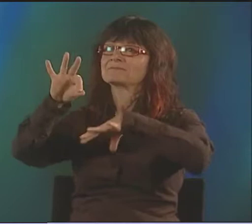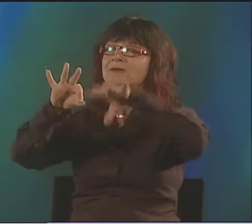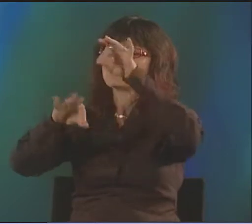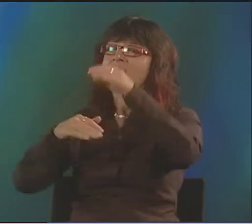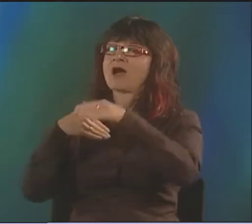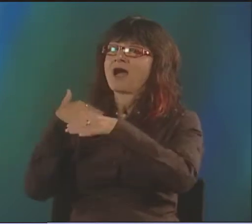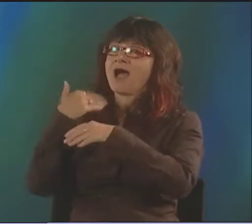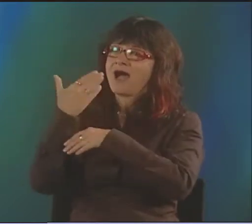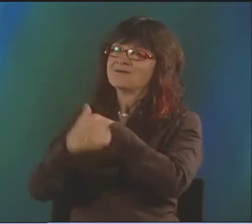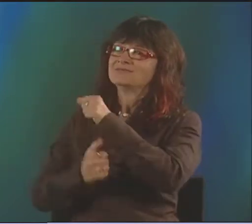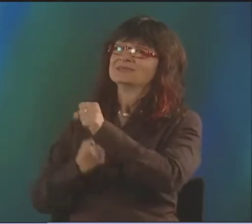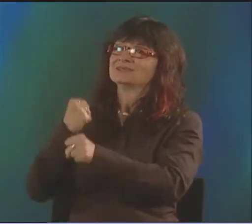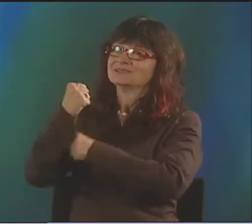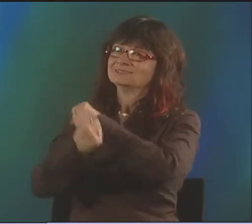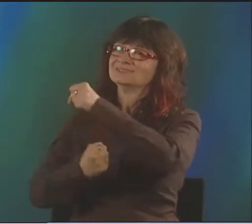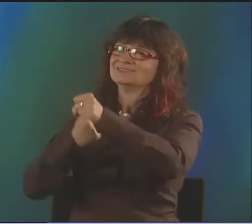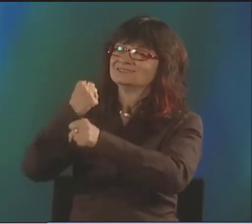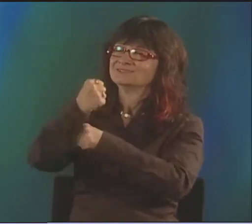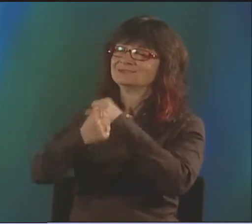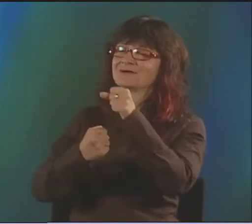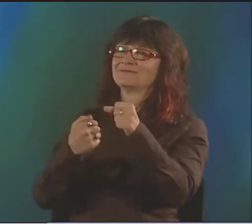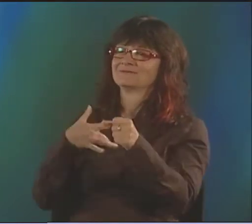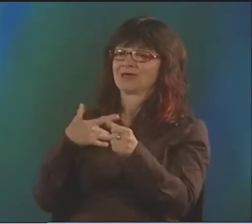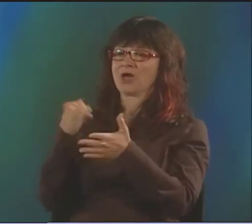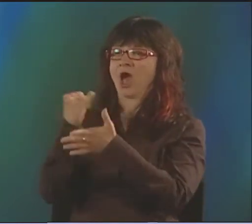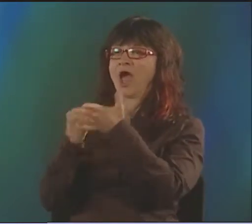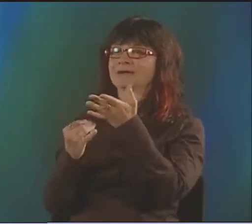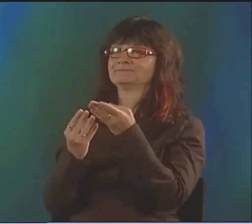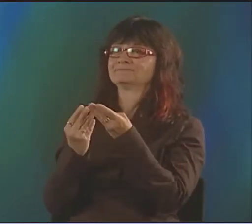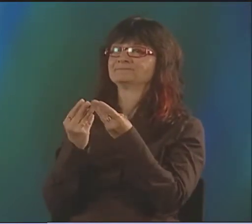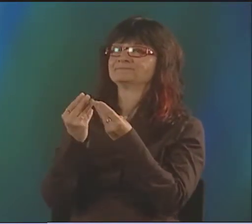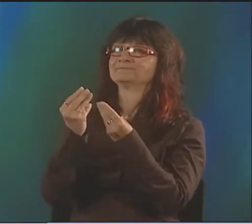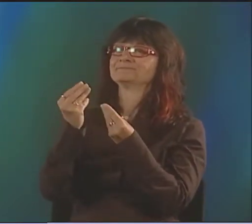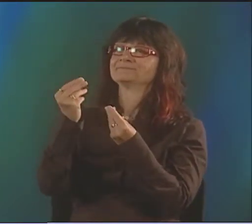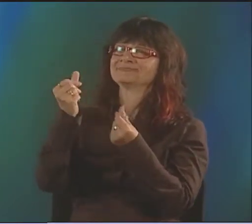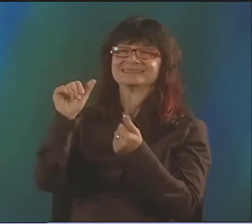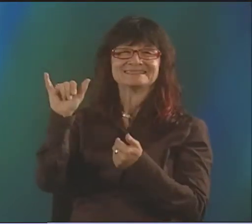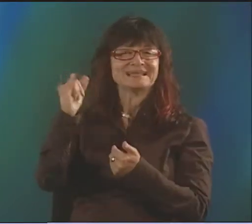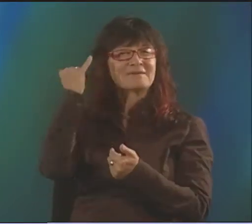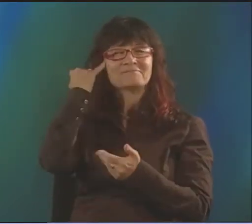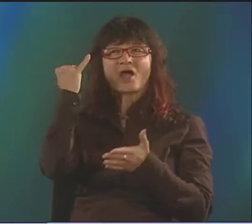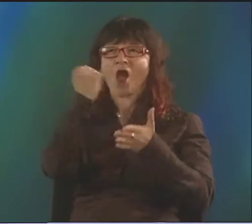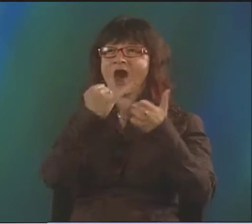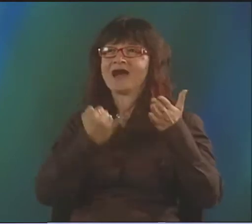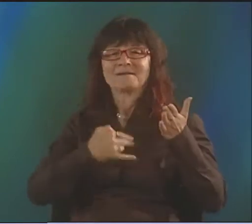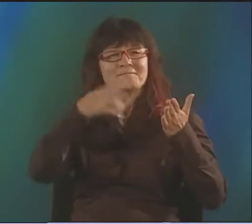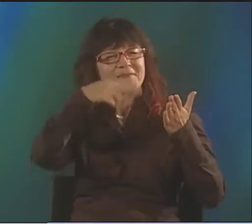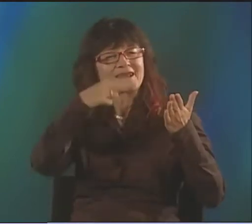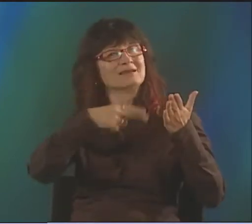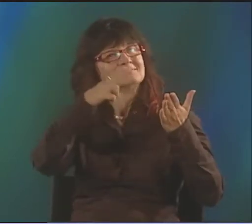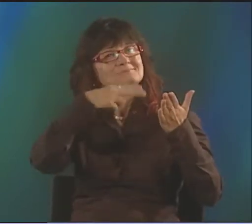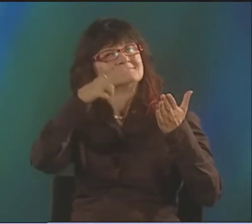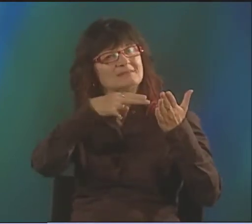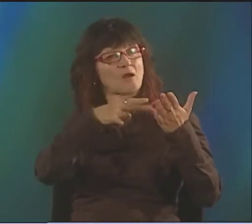I HAD TO PICK UP THOSE SKILLS ALONG THE WAY, AND IT TOOK YEARS. THE ART HAD TO MORPH.